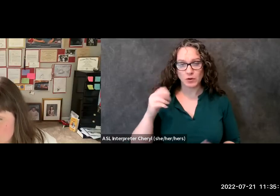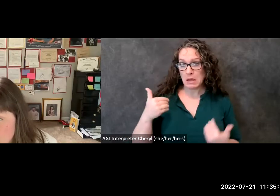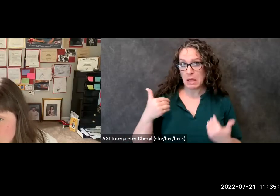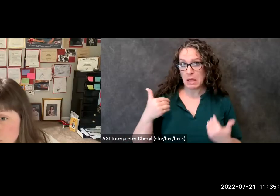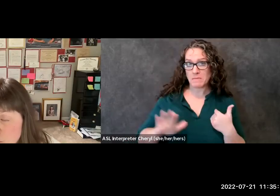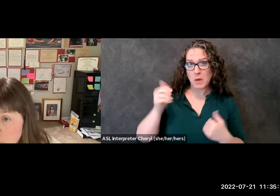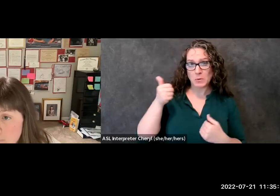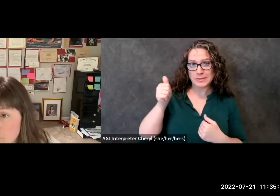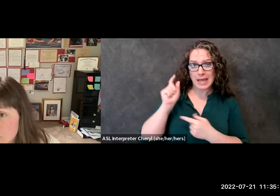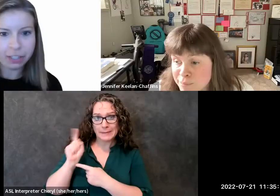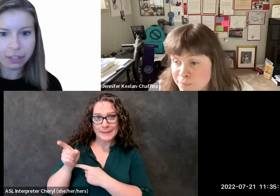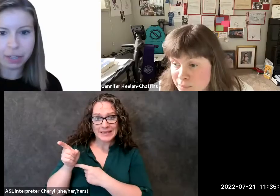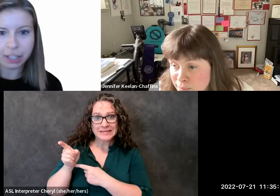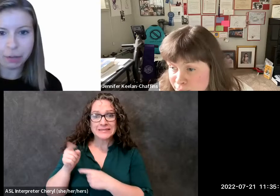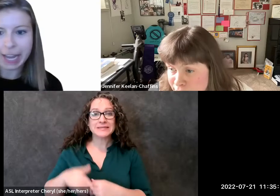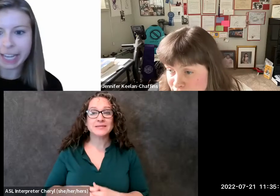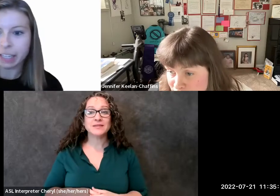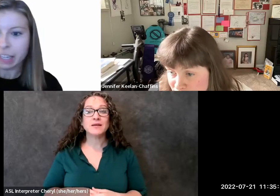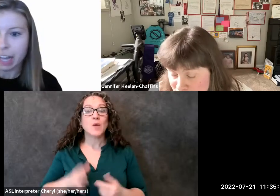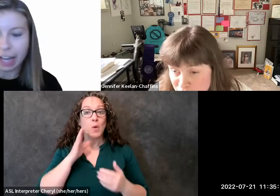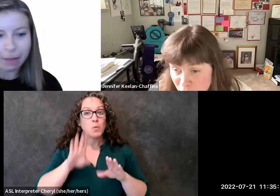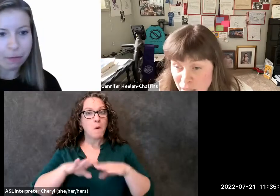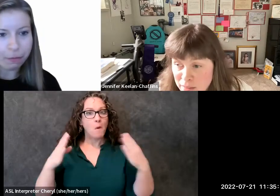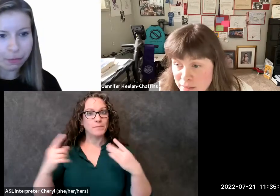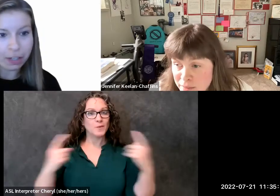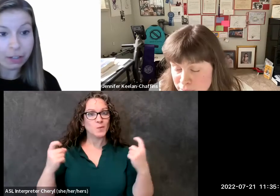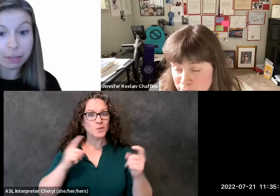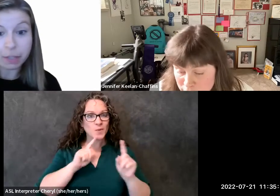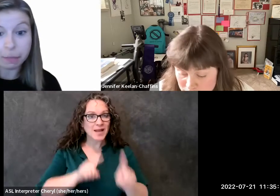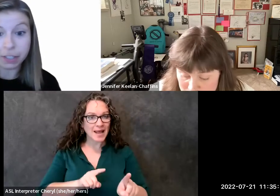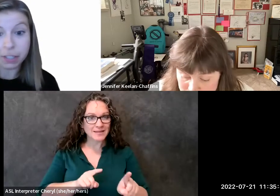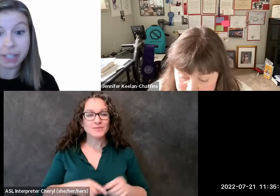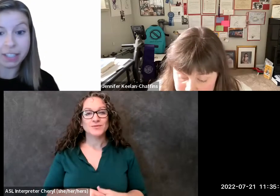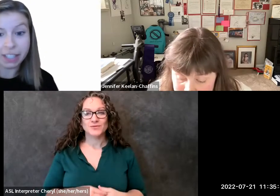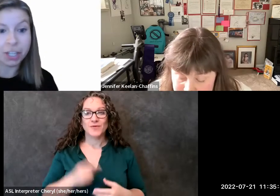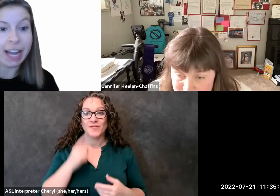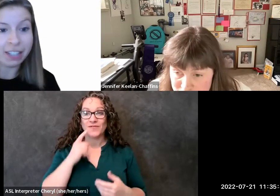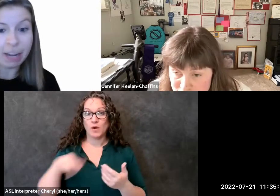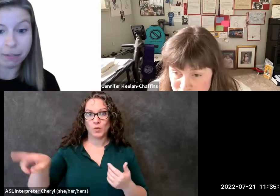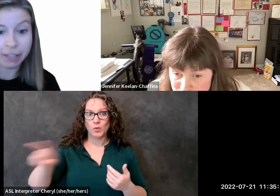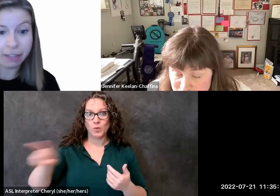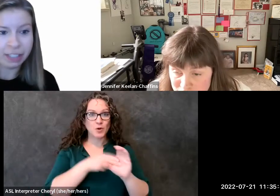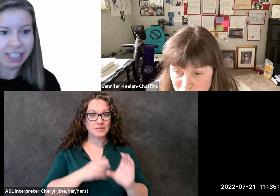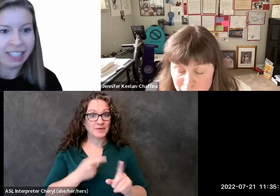okay um we're gonna do a q a um for some of the participants in the chat does that work for you